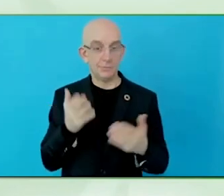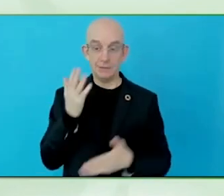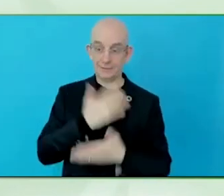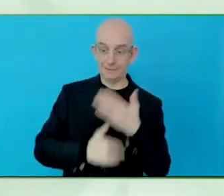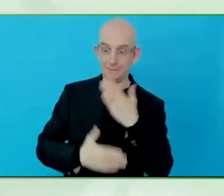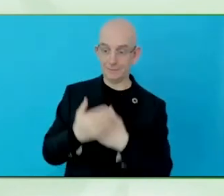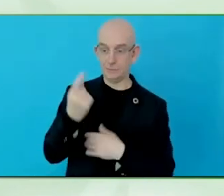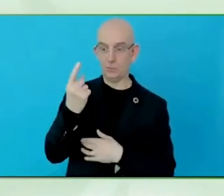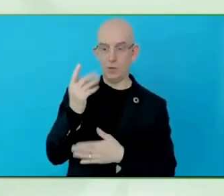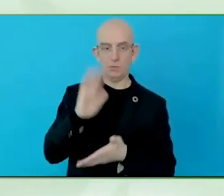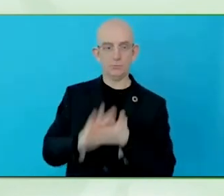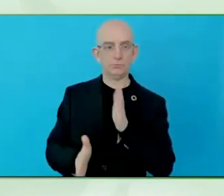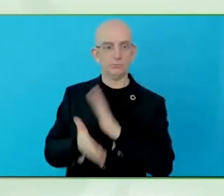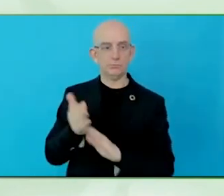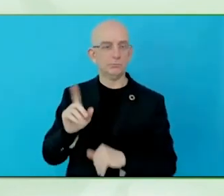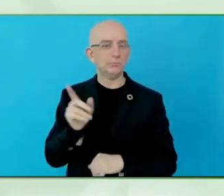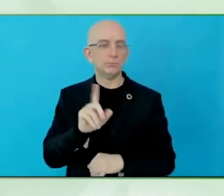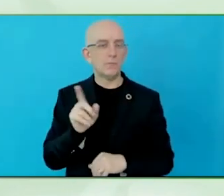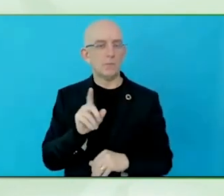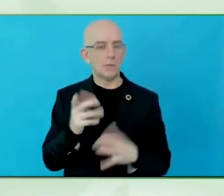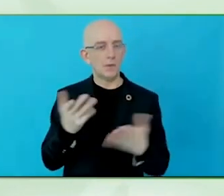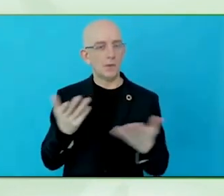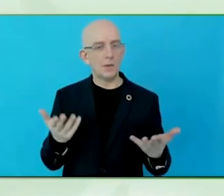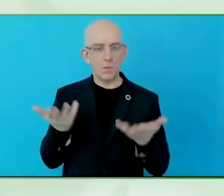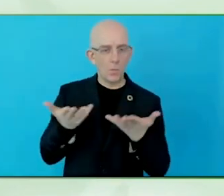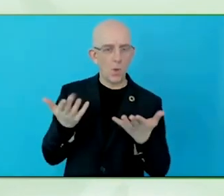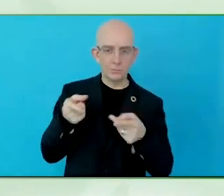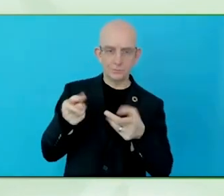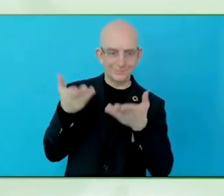some sensory allergy for that matter.